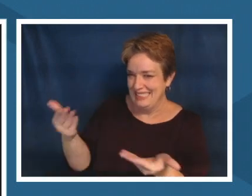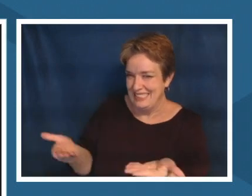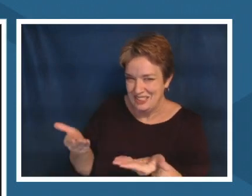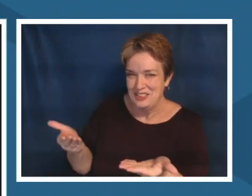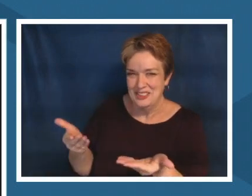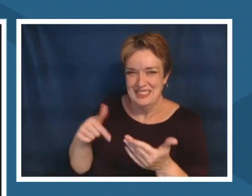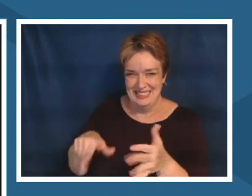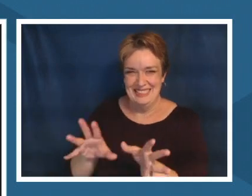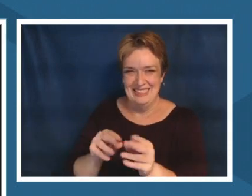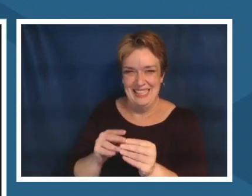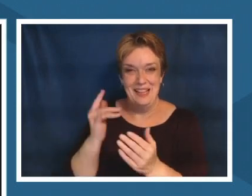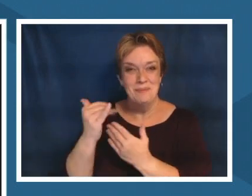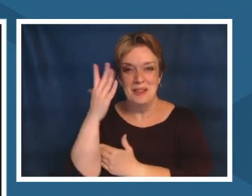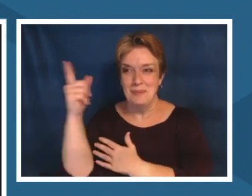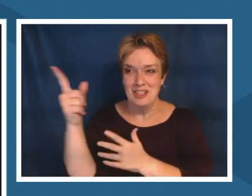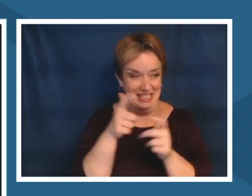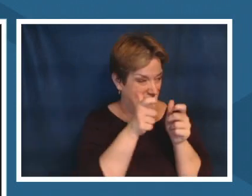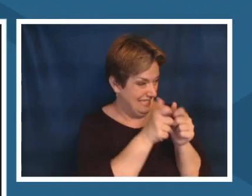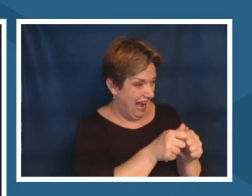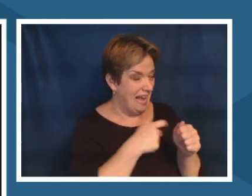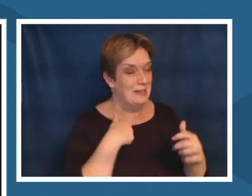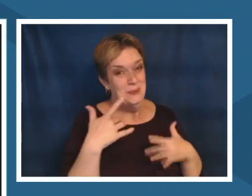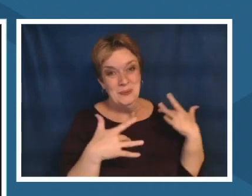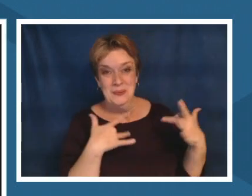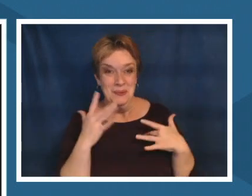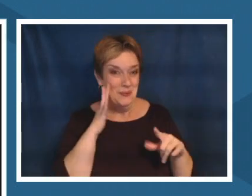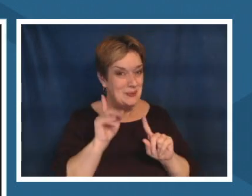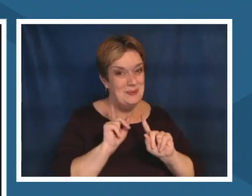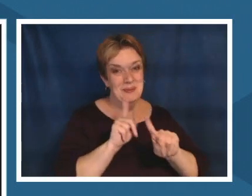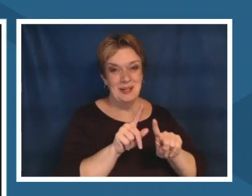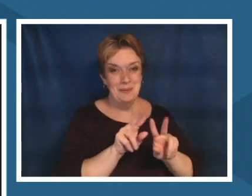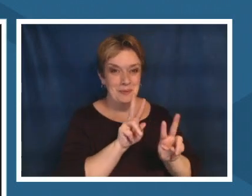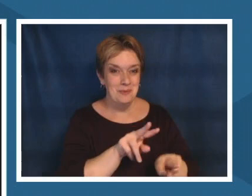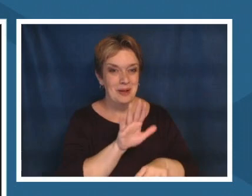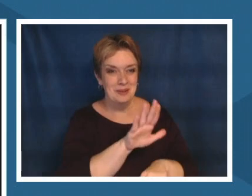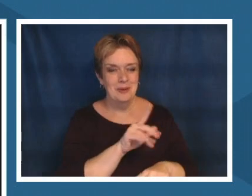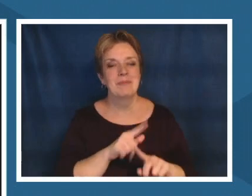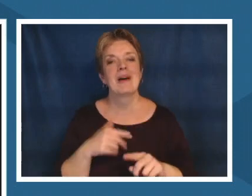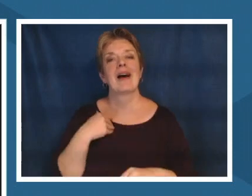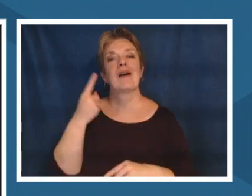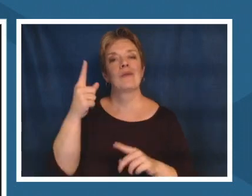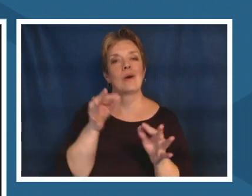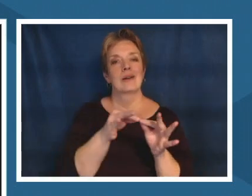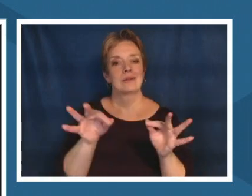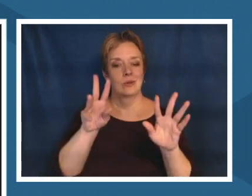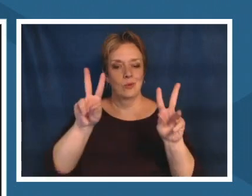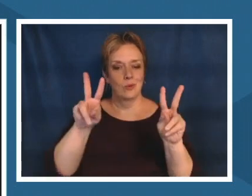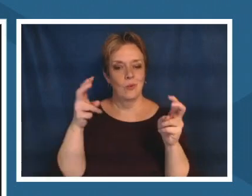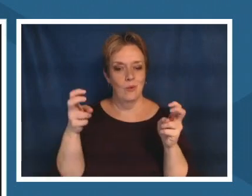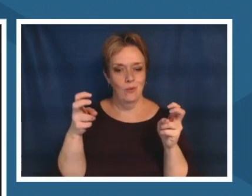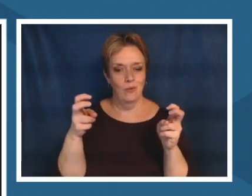so excited i get to see in your session but i have a quote from her which truly